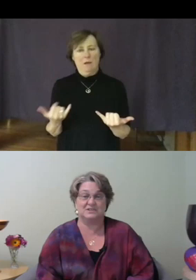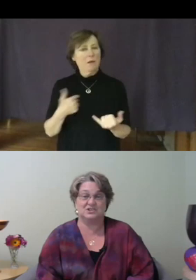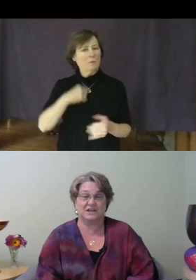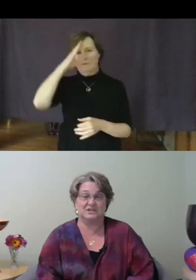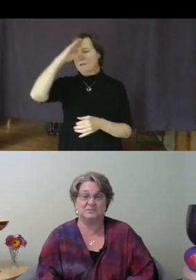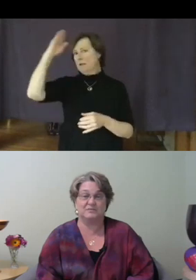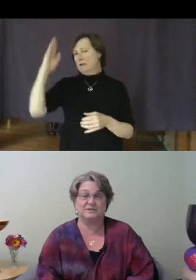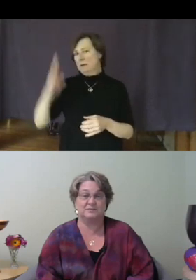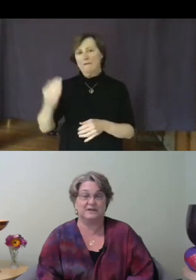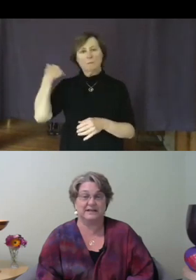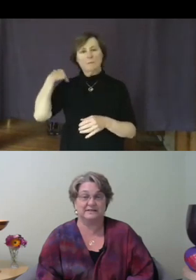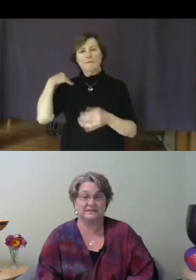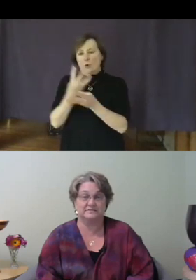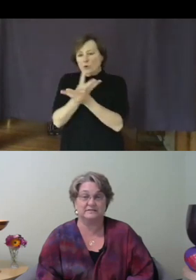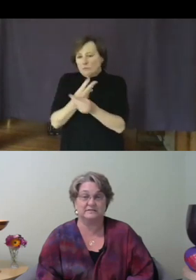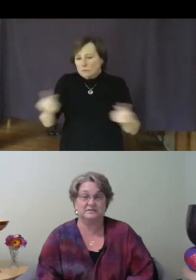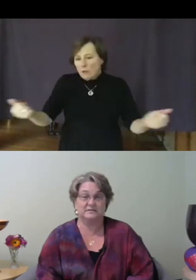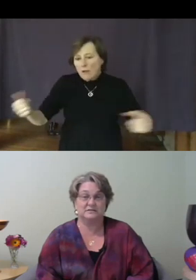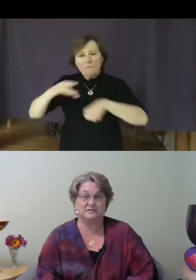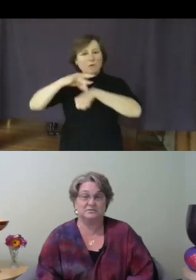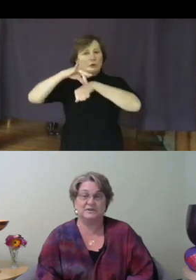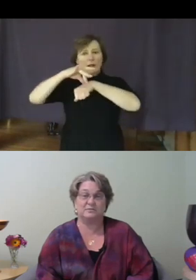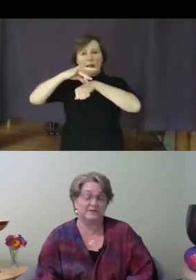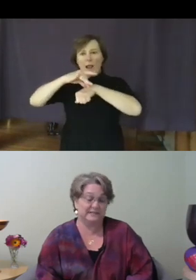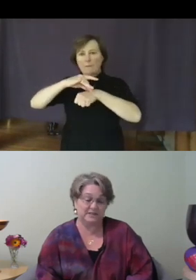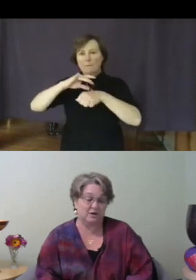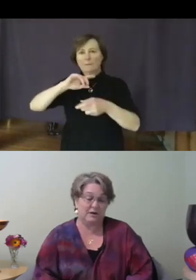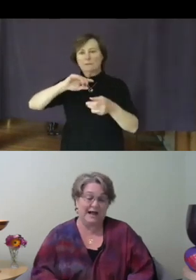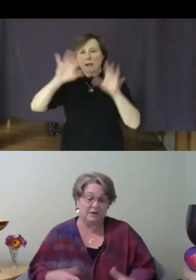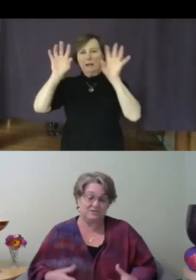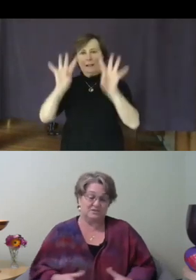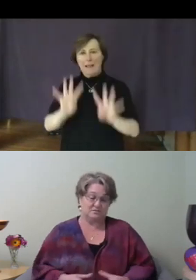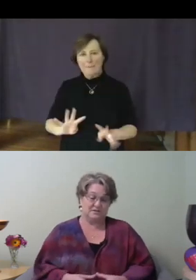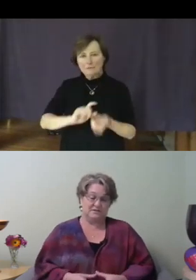change we've only created it. We don't really know how to do it, and though